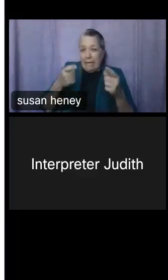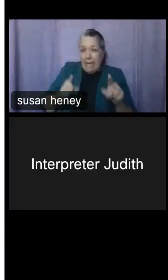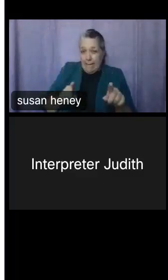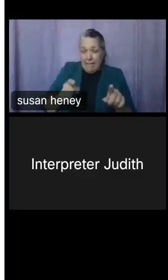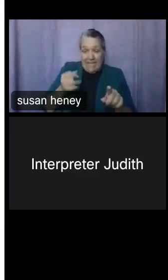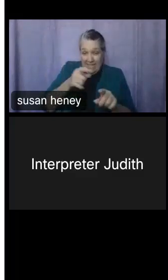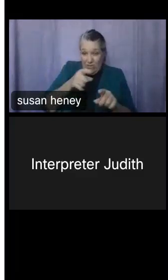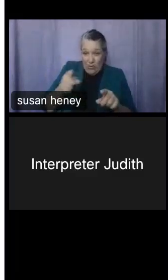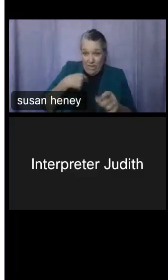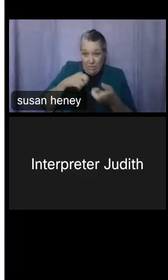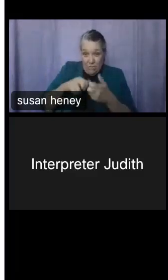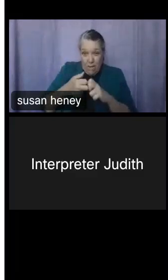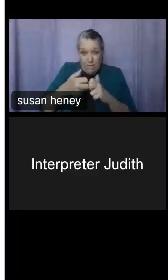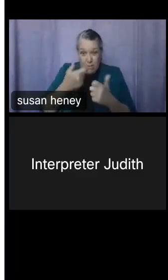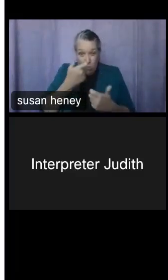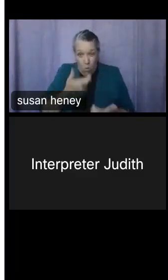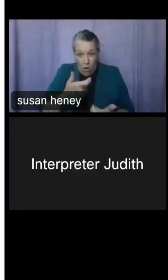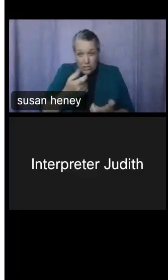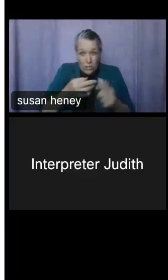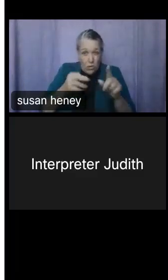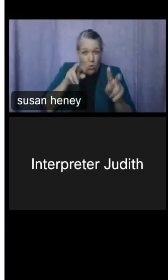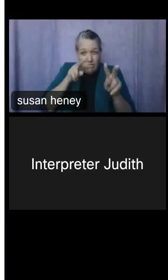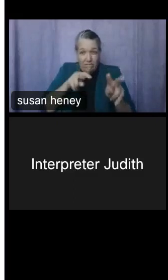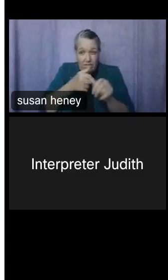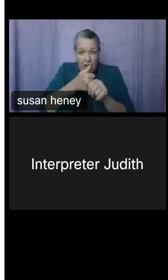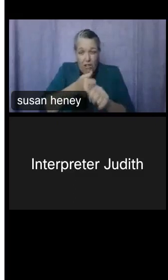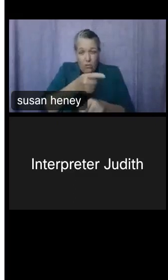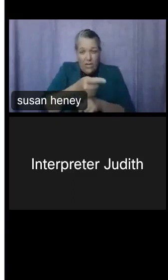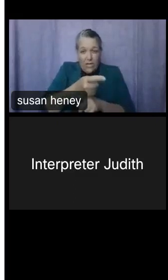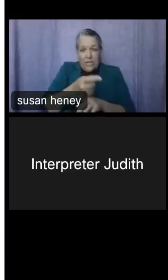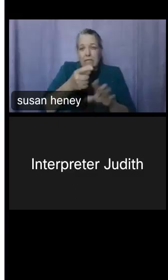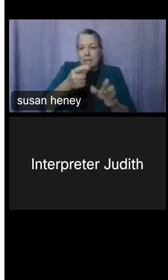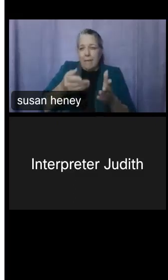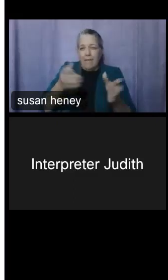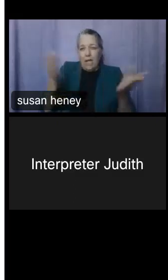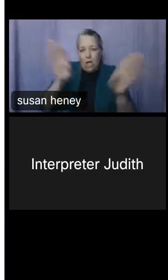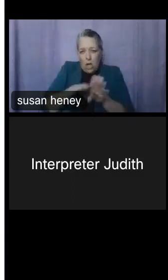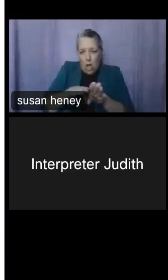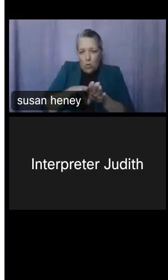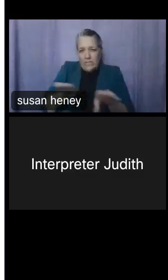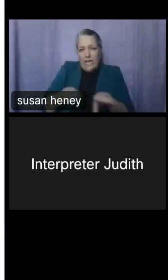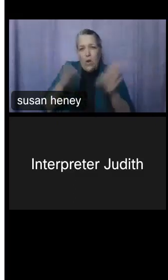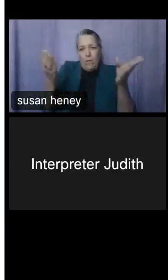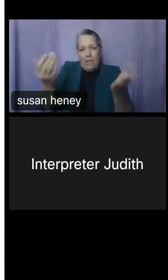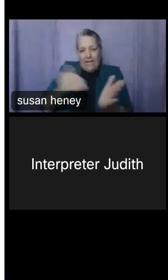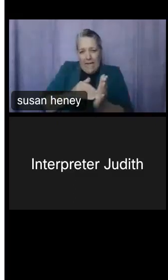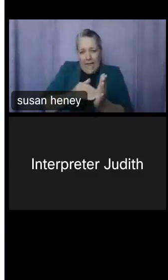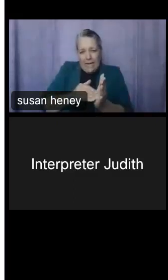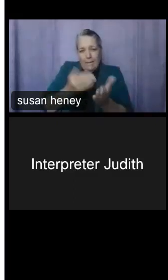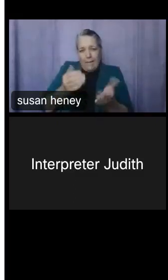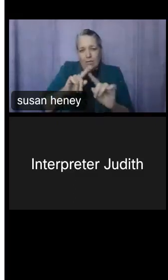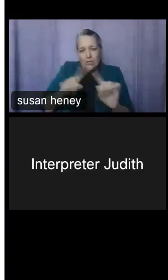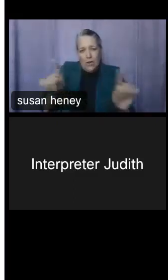browser such as Chrome, or consider logging out and coming back in into the session. If